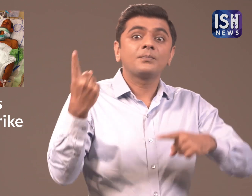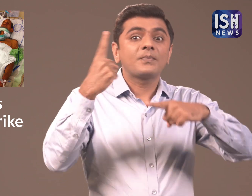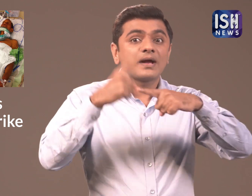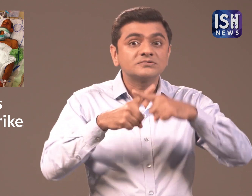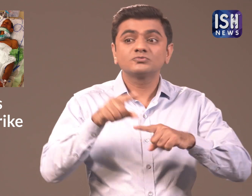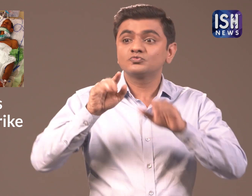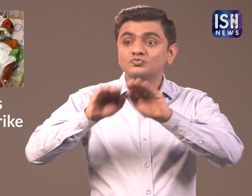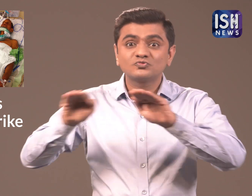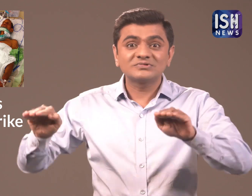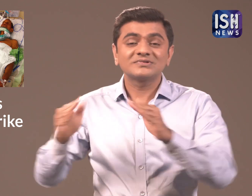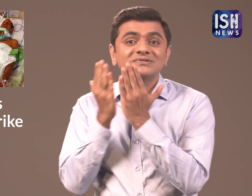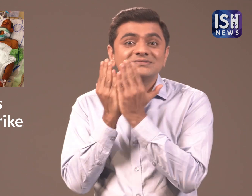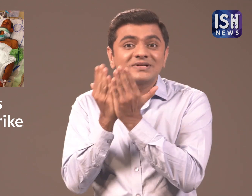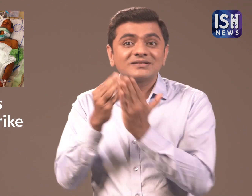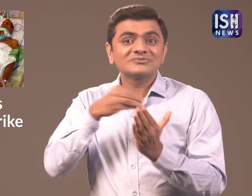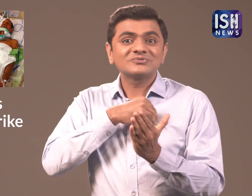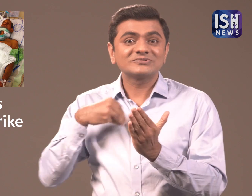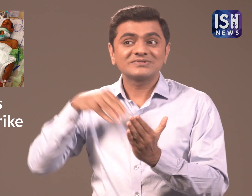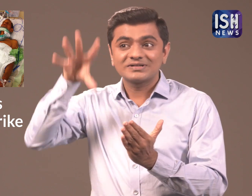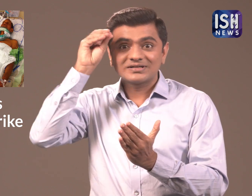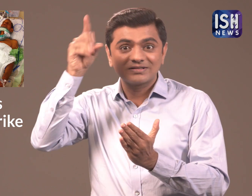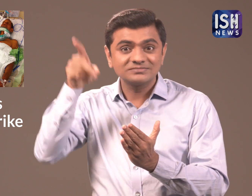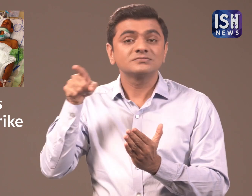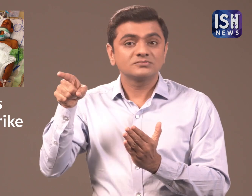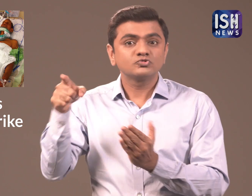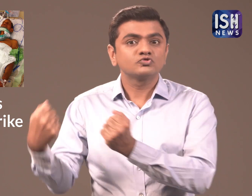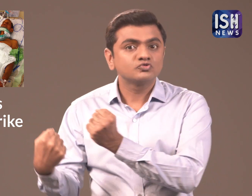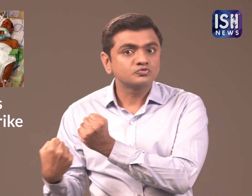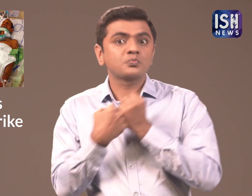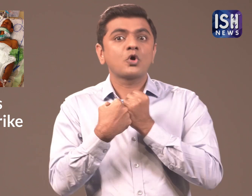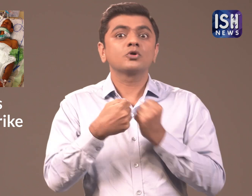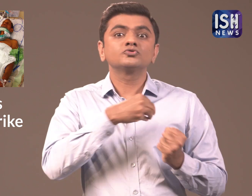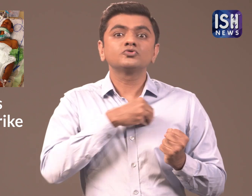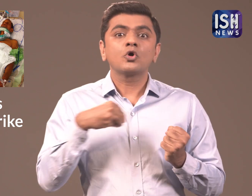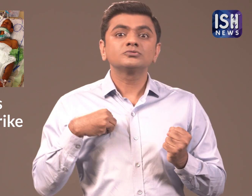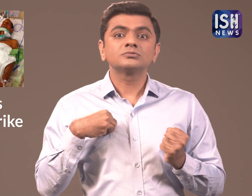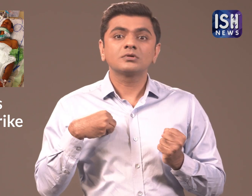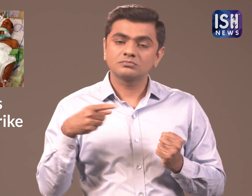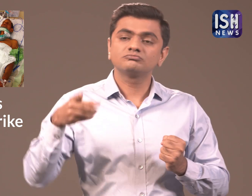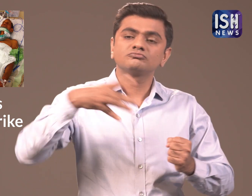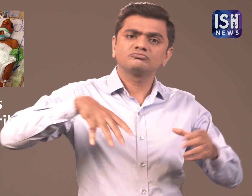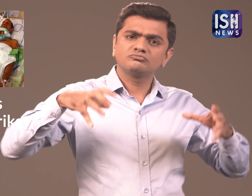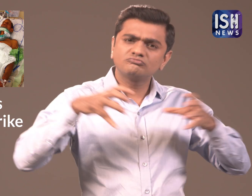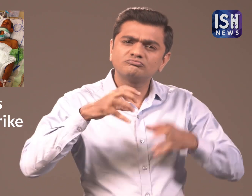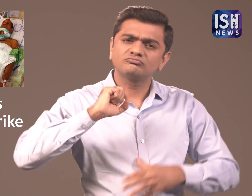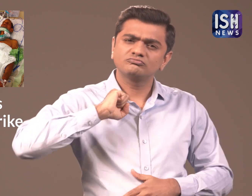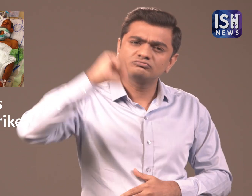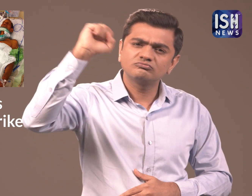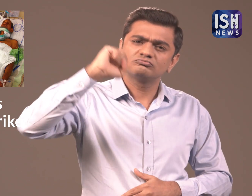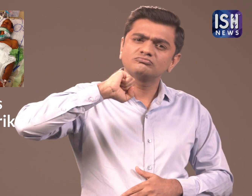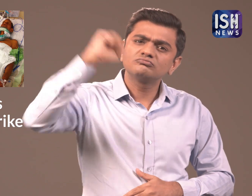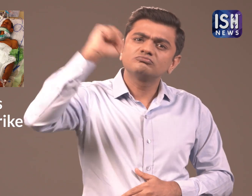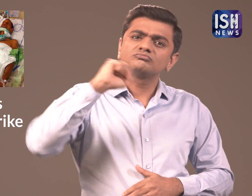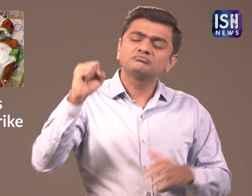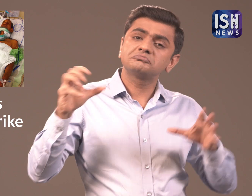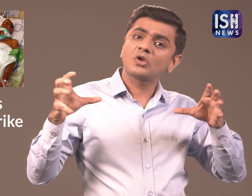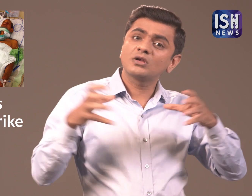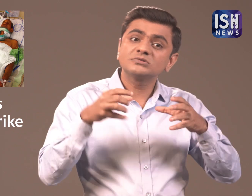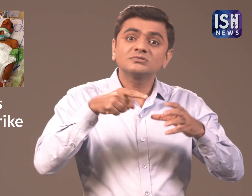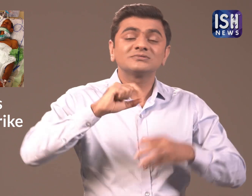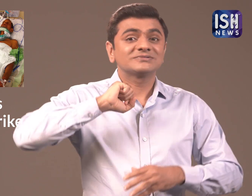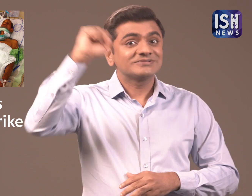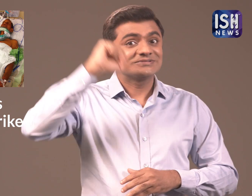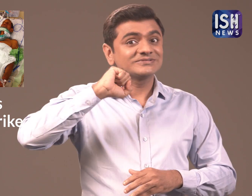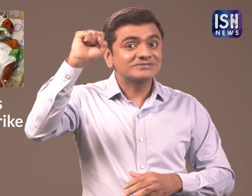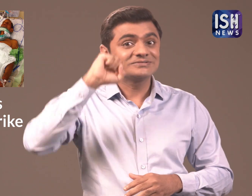and medical students as well will support doctors in the strike.